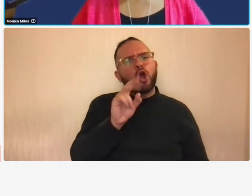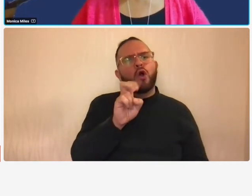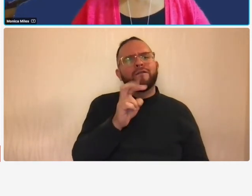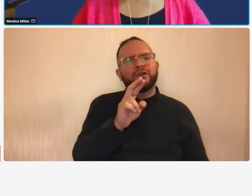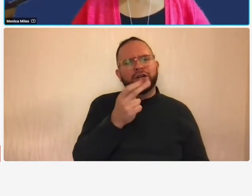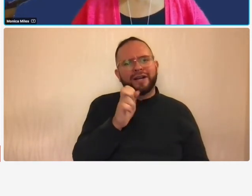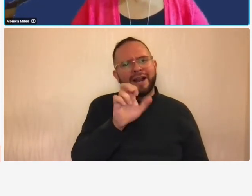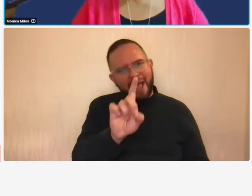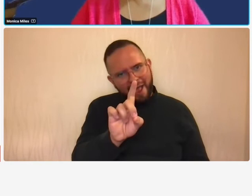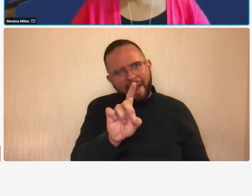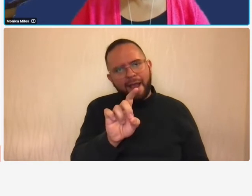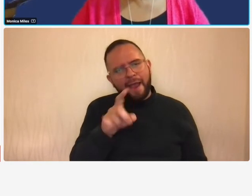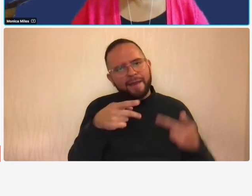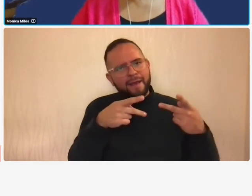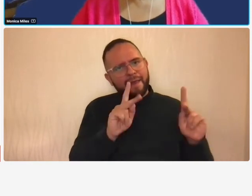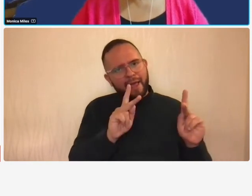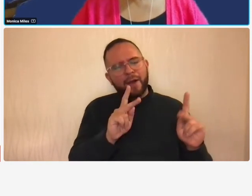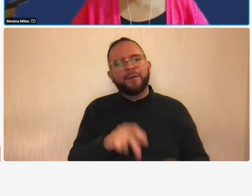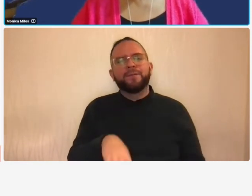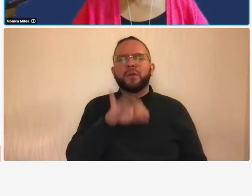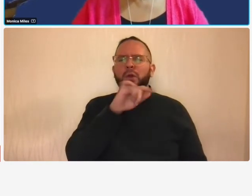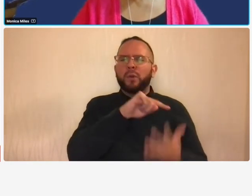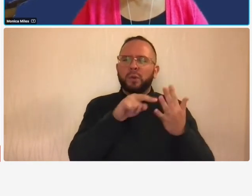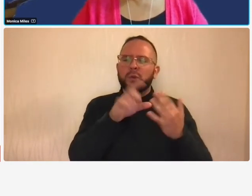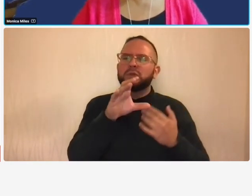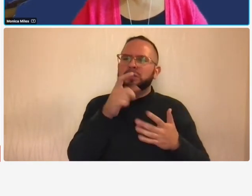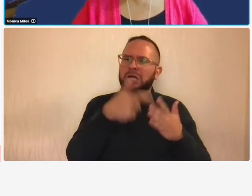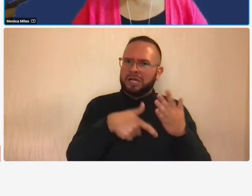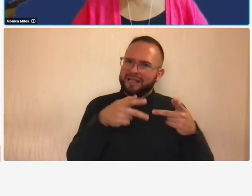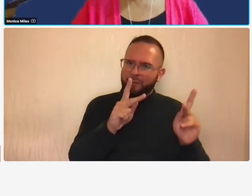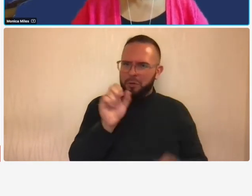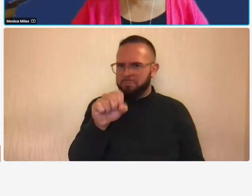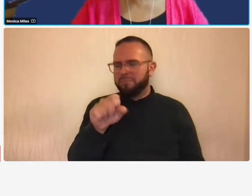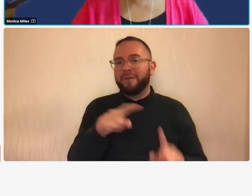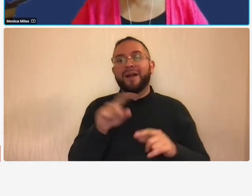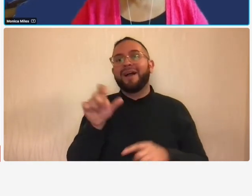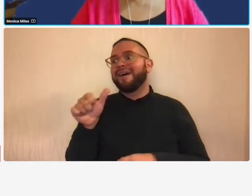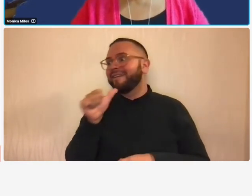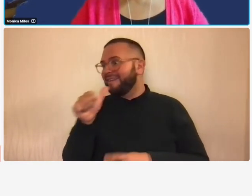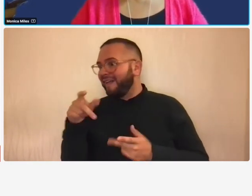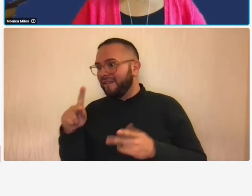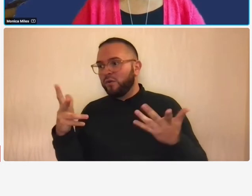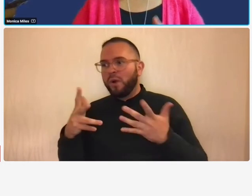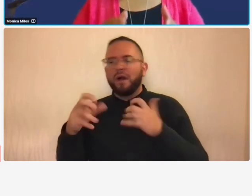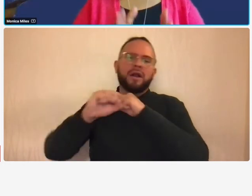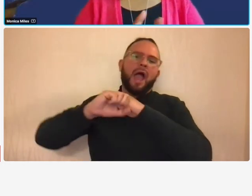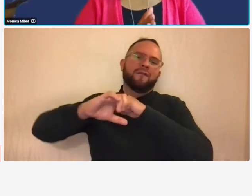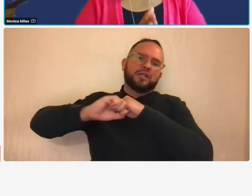so those are allowable costs now what is not allowable our advertising costs so with bid and